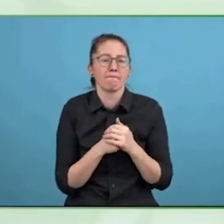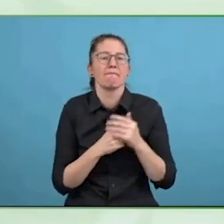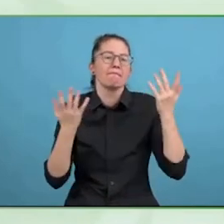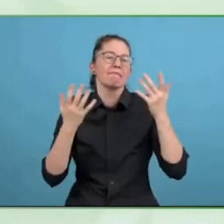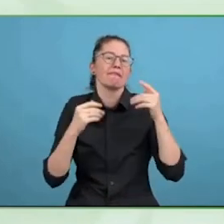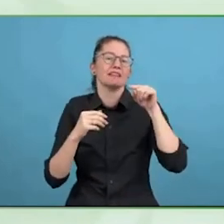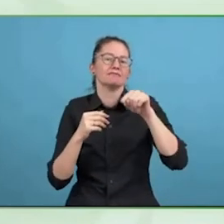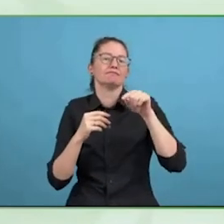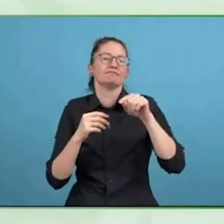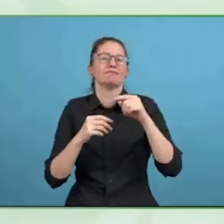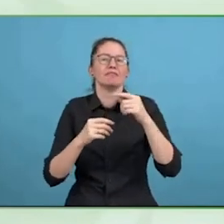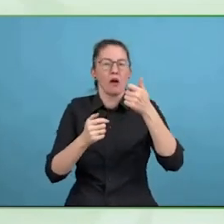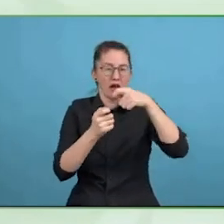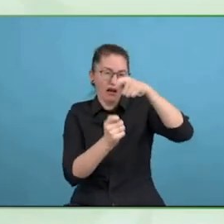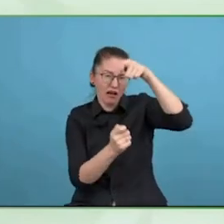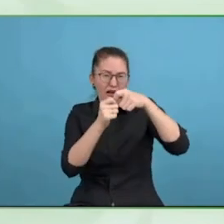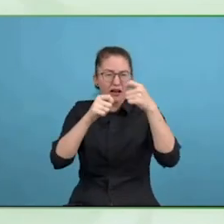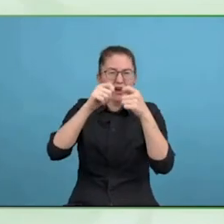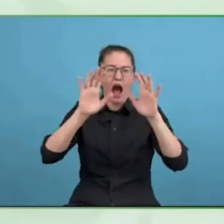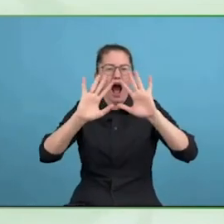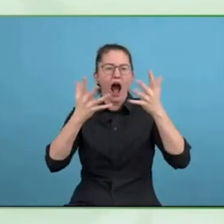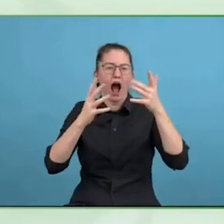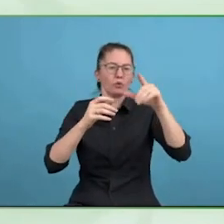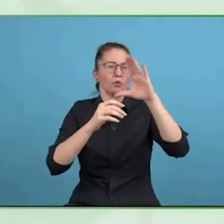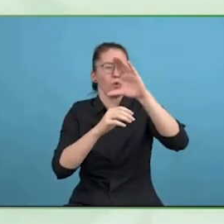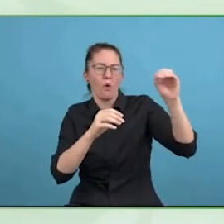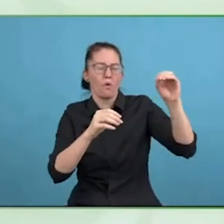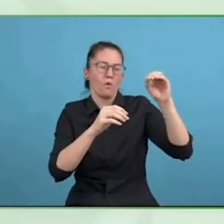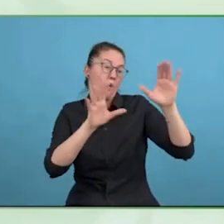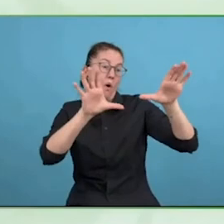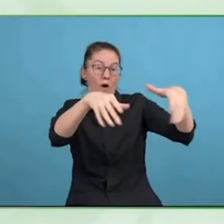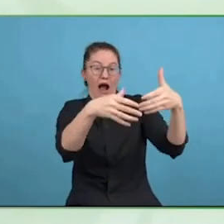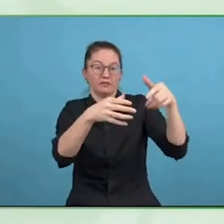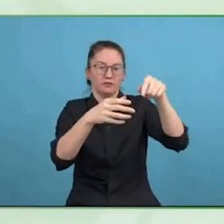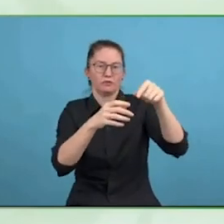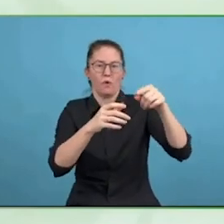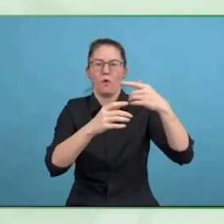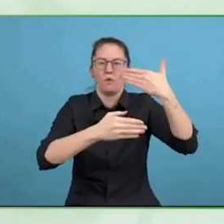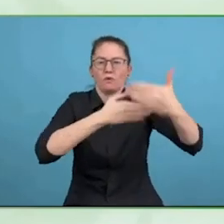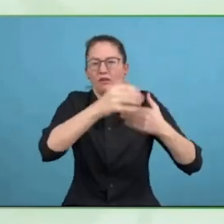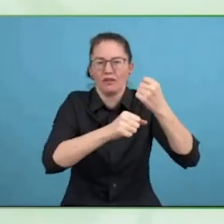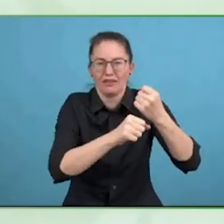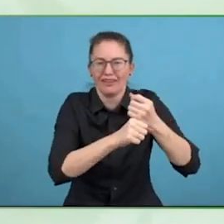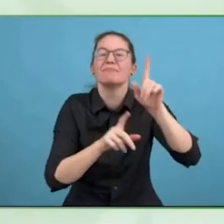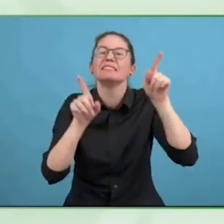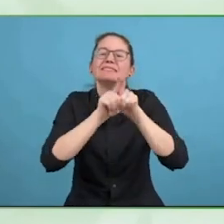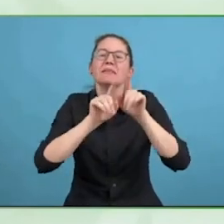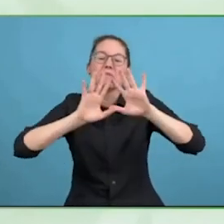questions and things like do you monitor employee satisfaction with your workplace adjustment service?